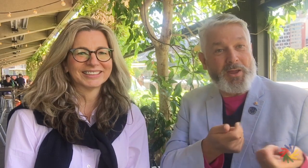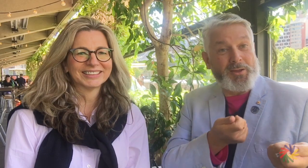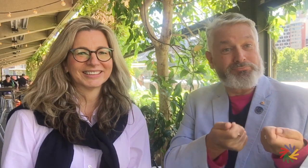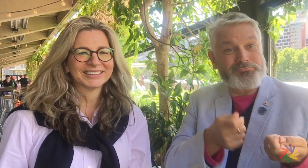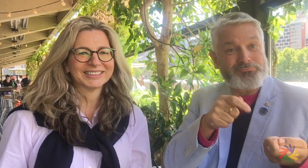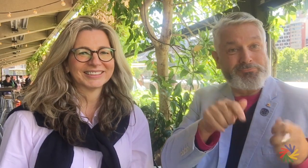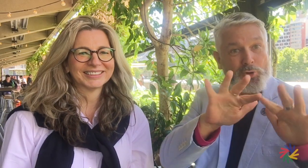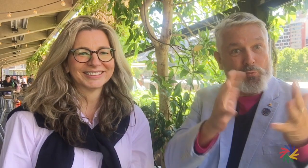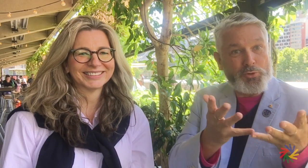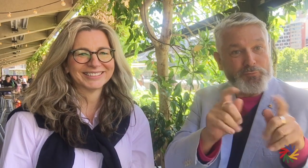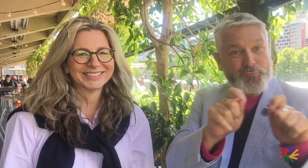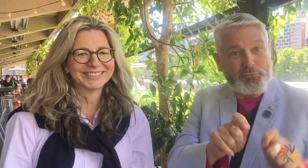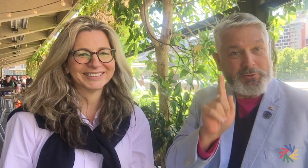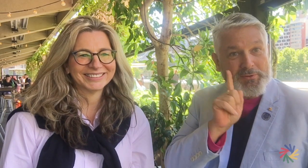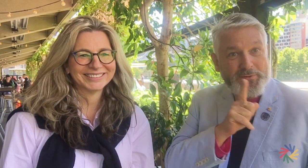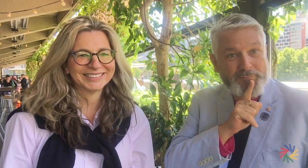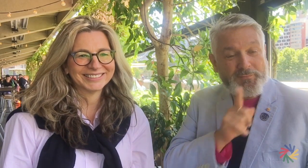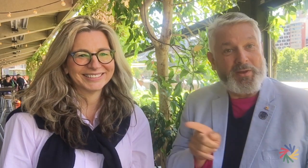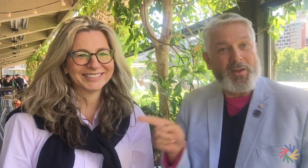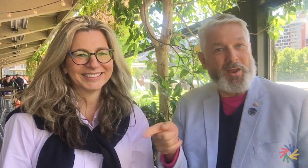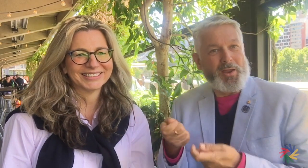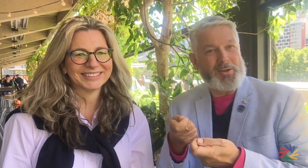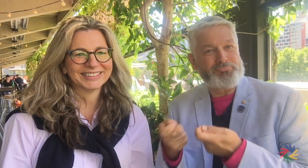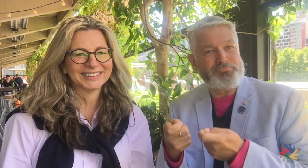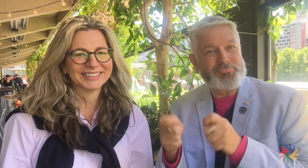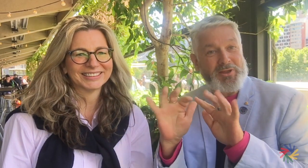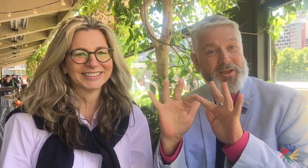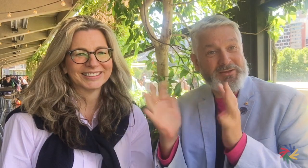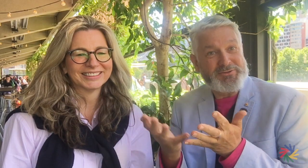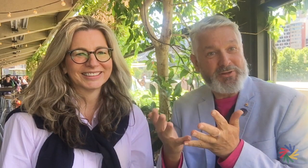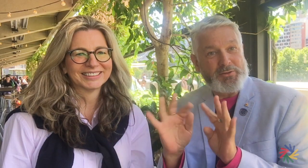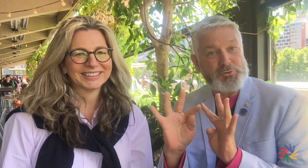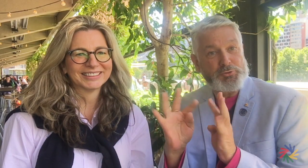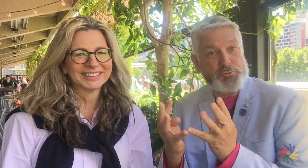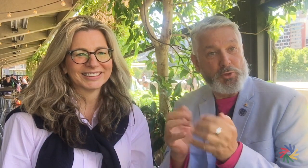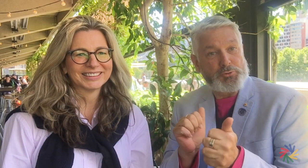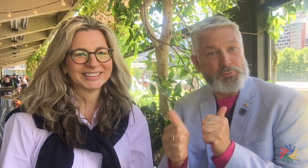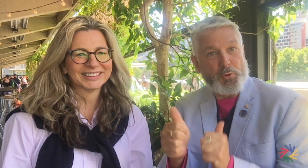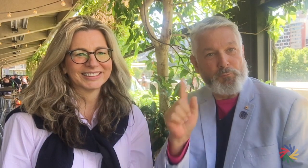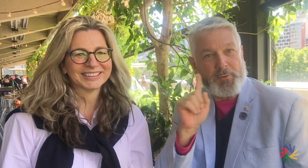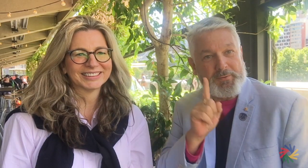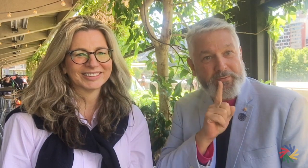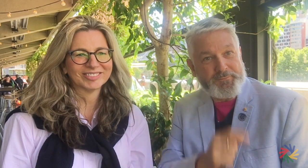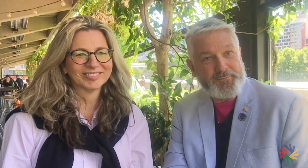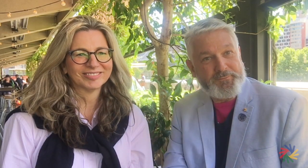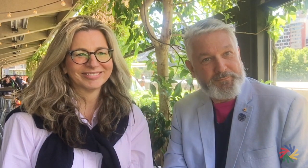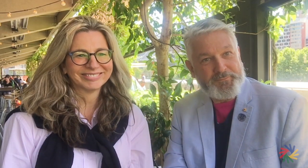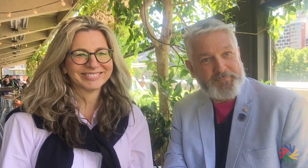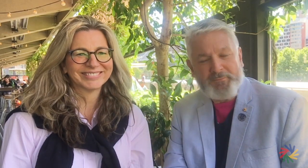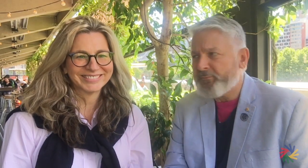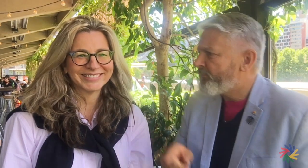that both Presidents are from the same home country.